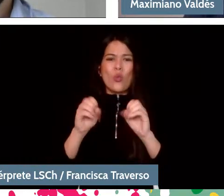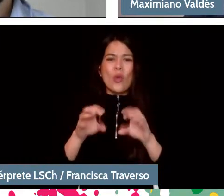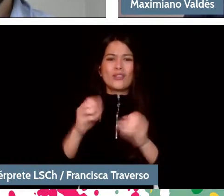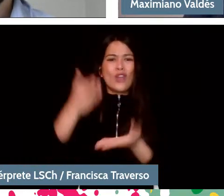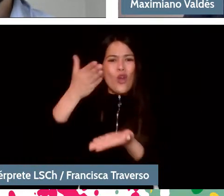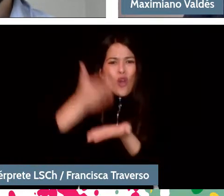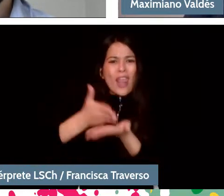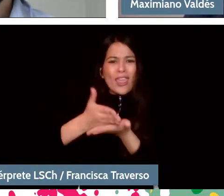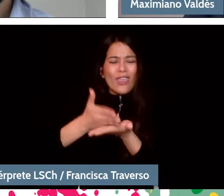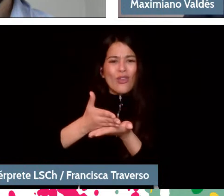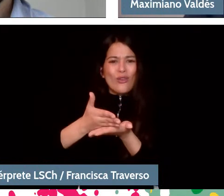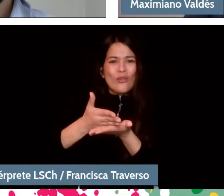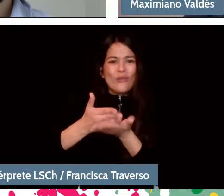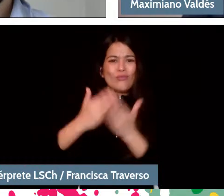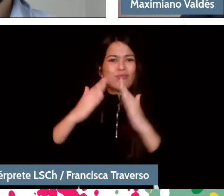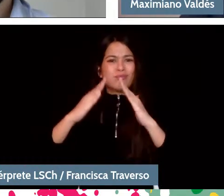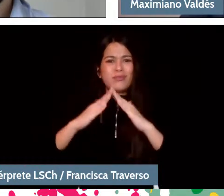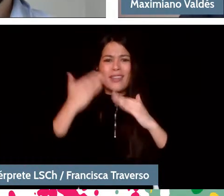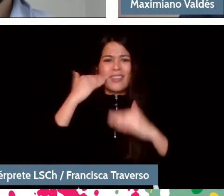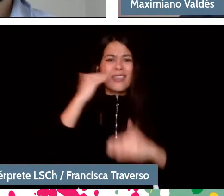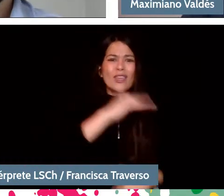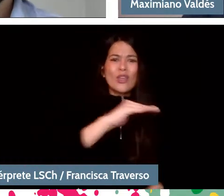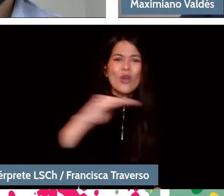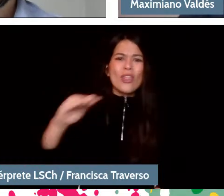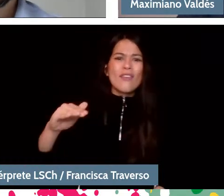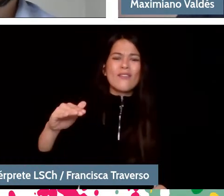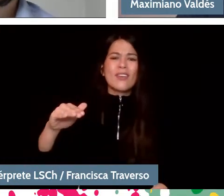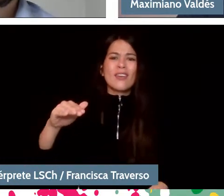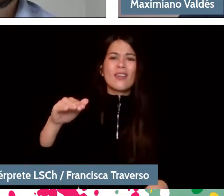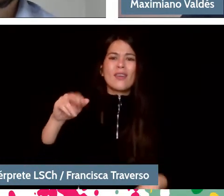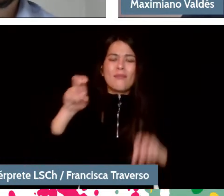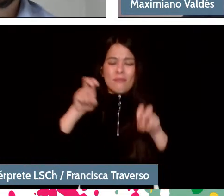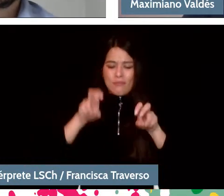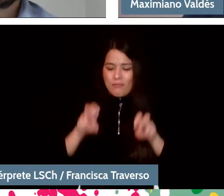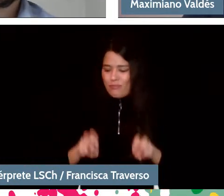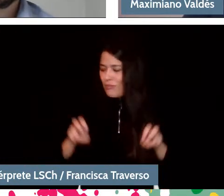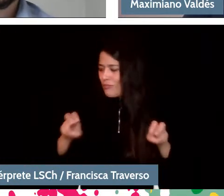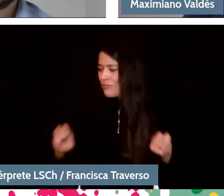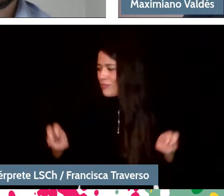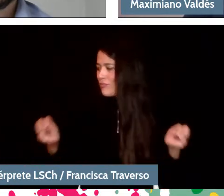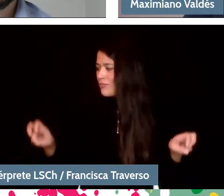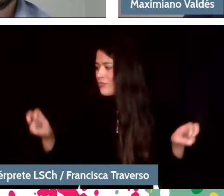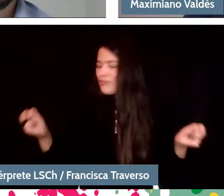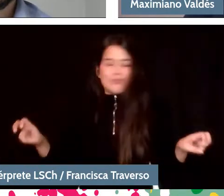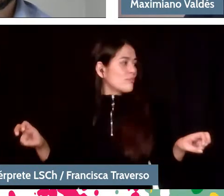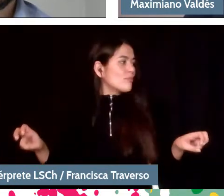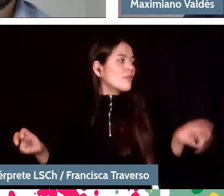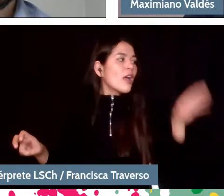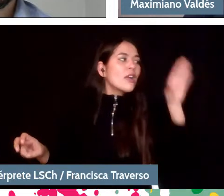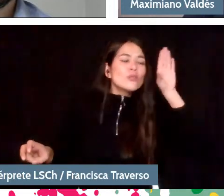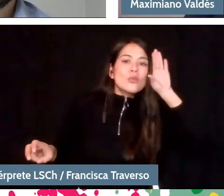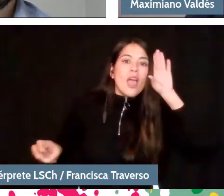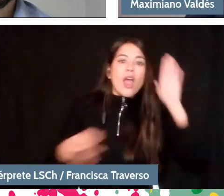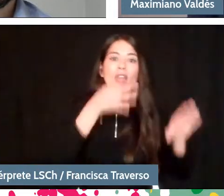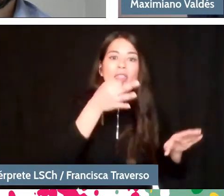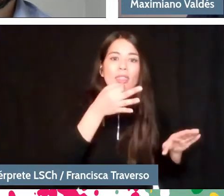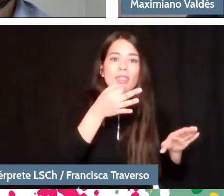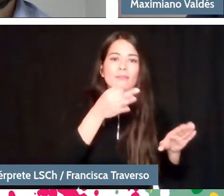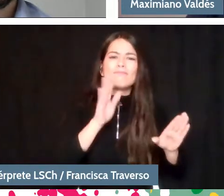that children learn to sit next to each other, to listen before talking, to play with each other,